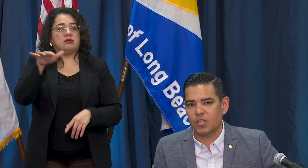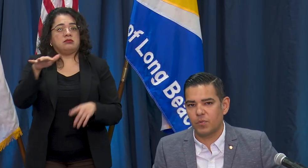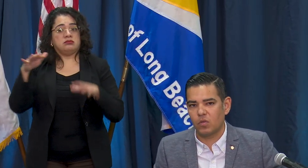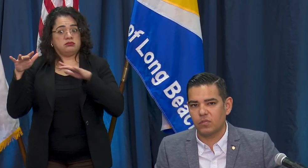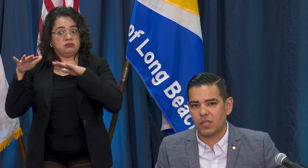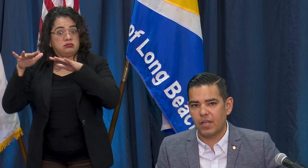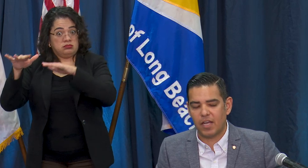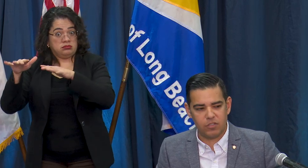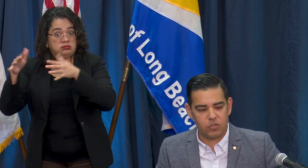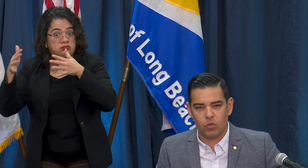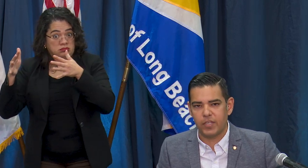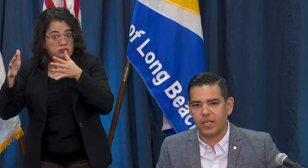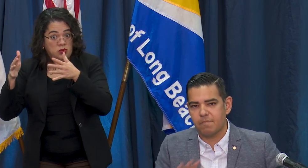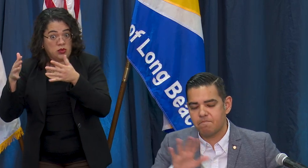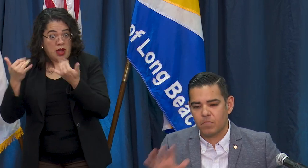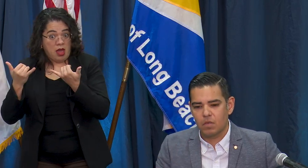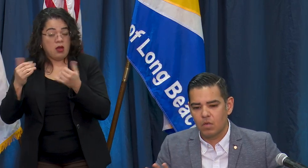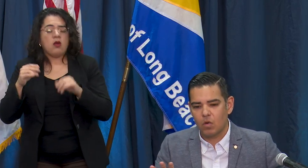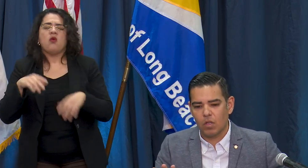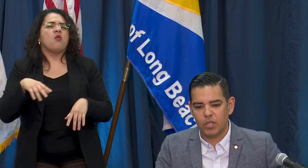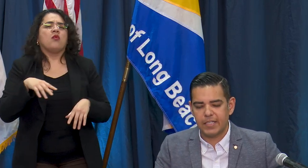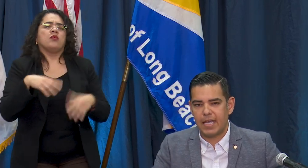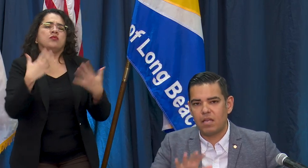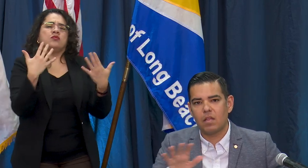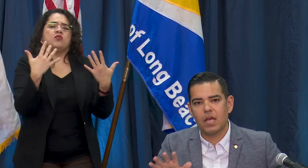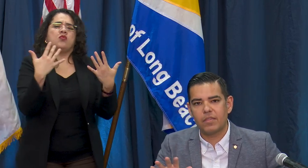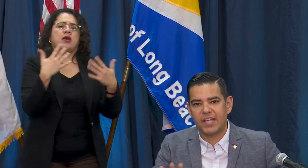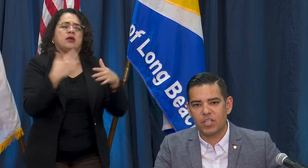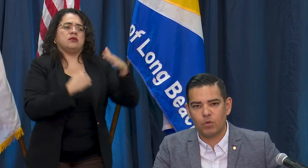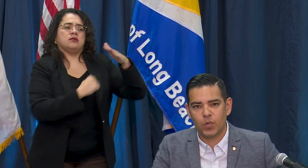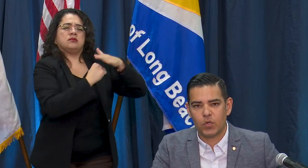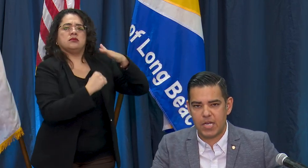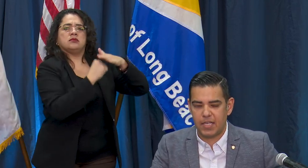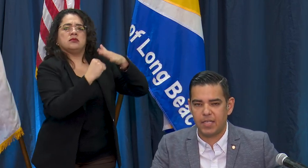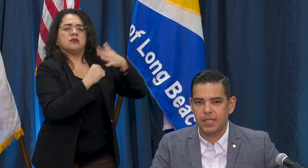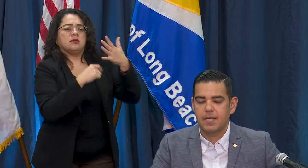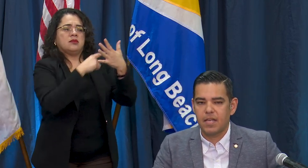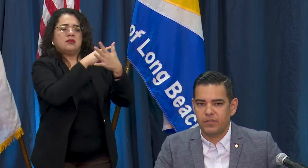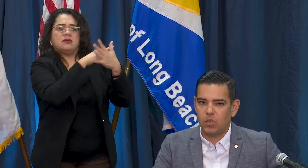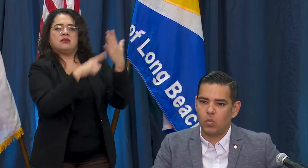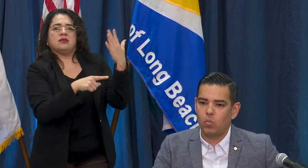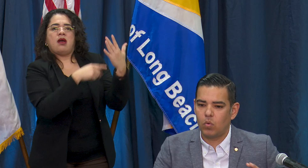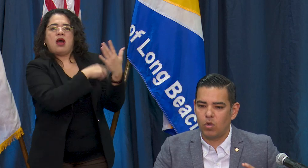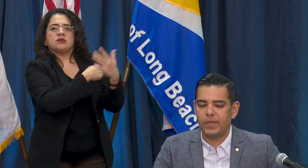hospitals. I showed earlier today the dashboard we're creating and so we'll be